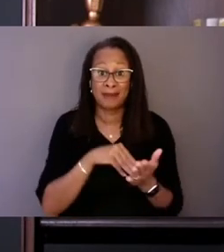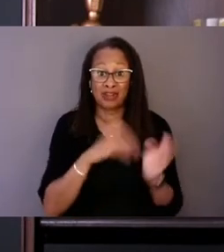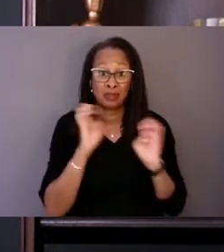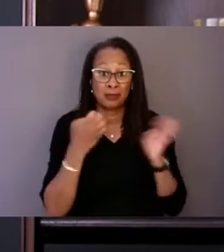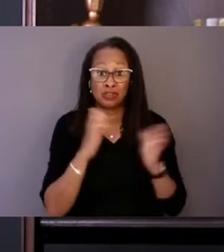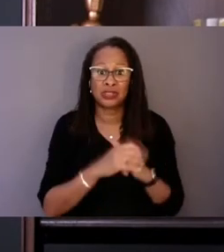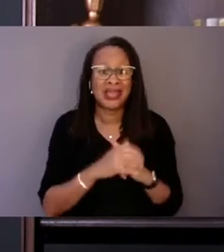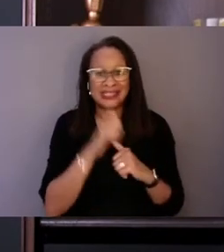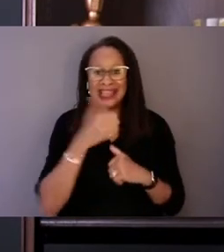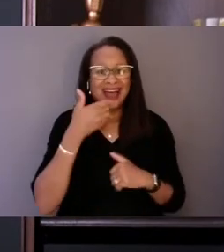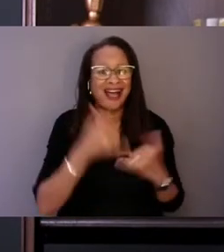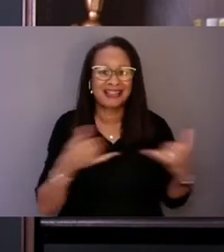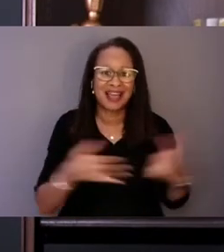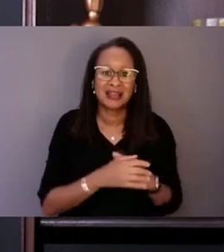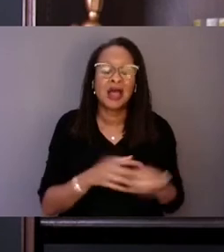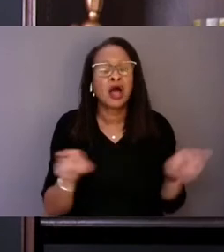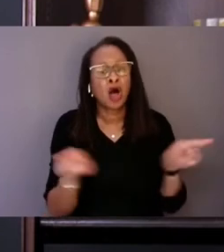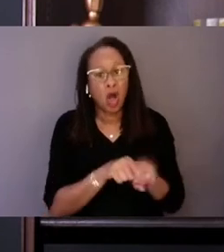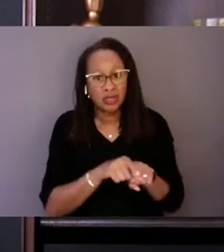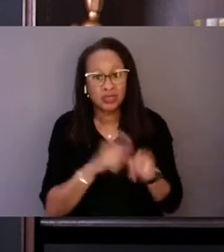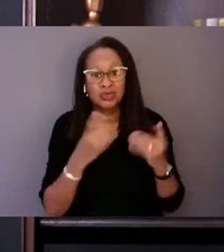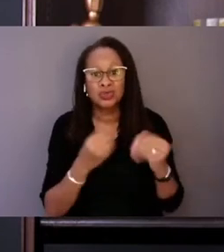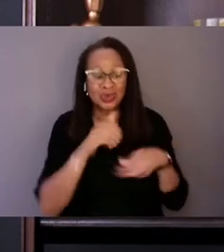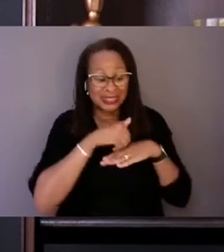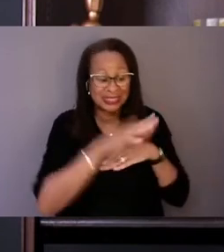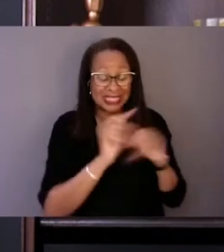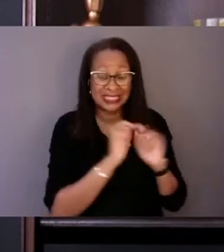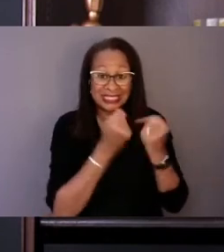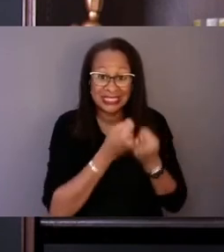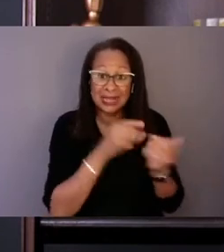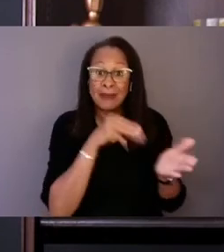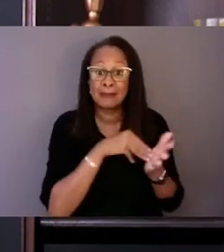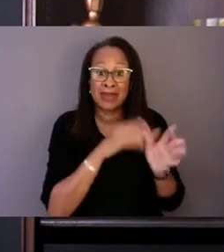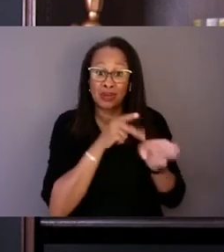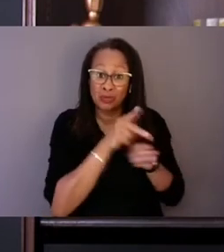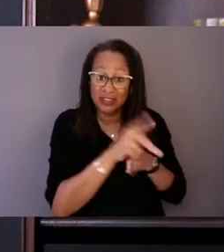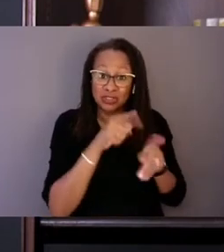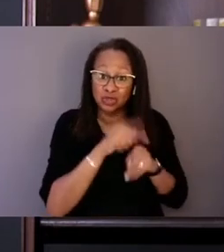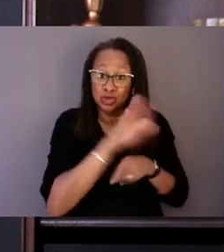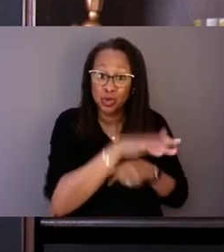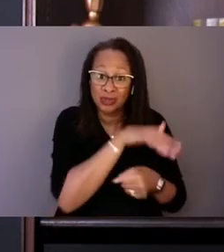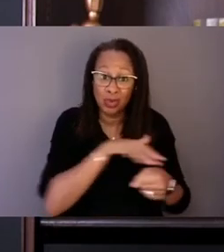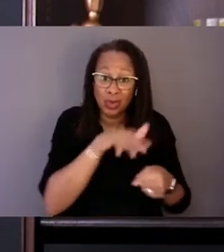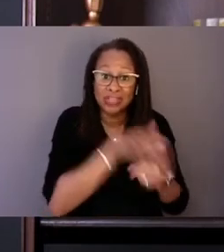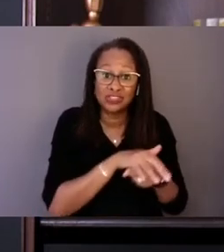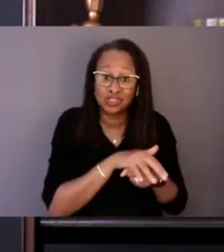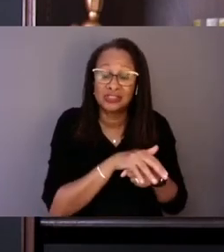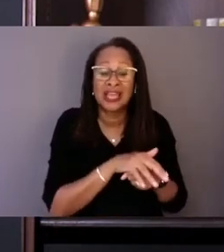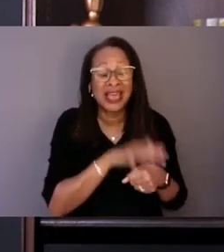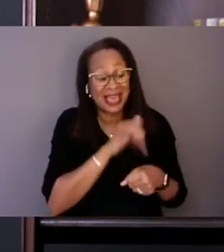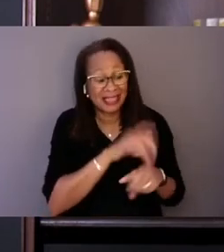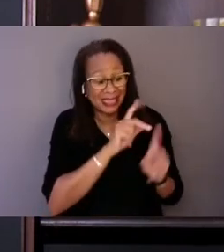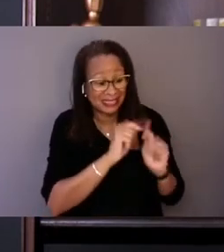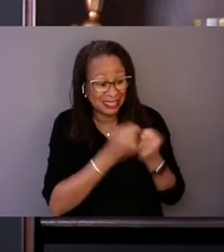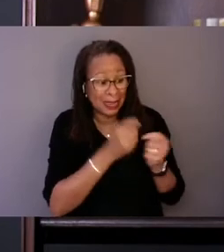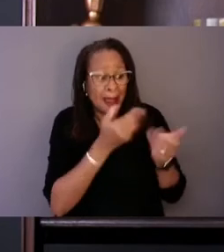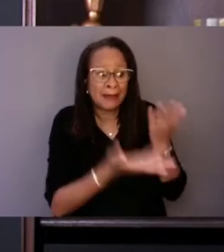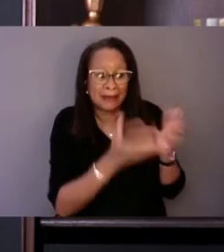they also send a team of medical professionals to you and this team might be able to solve the issue on the scene,